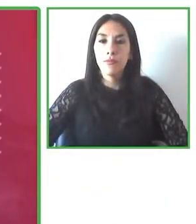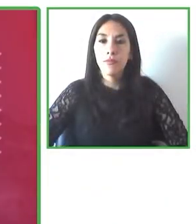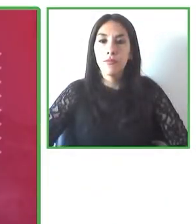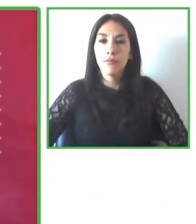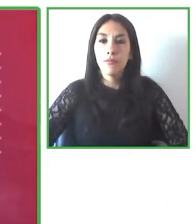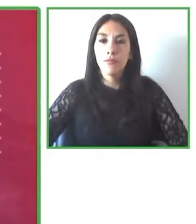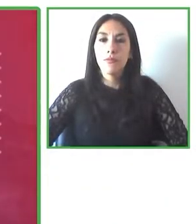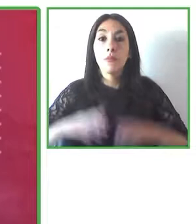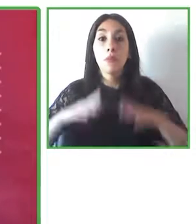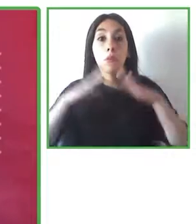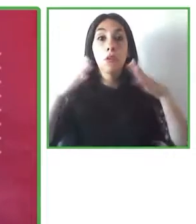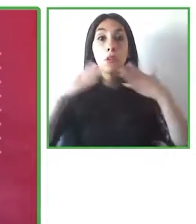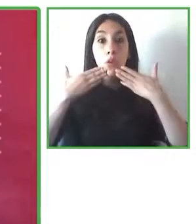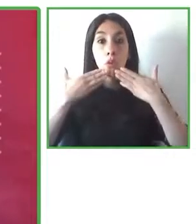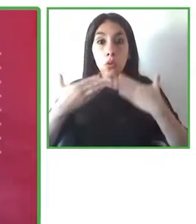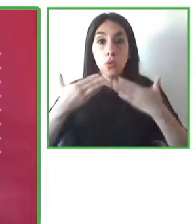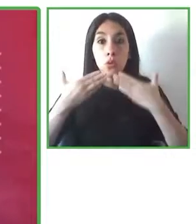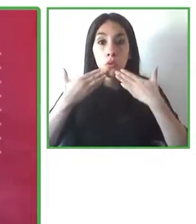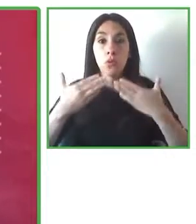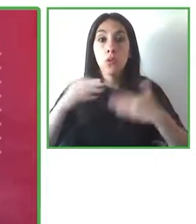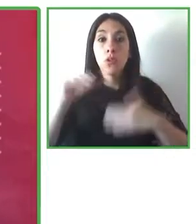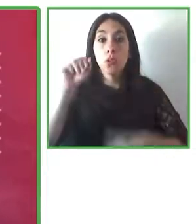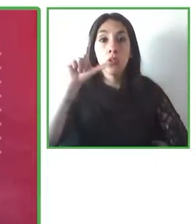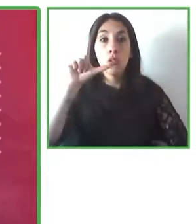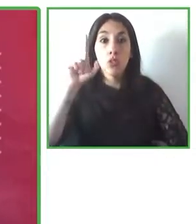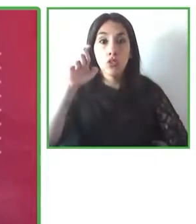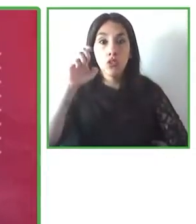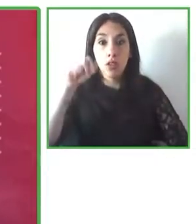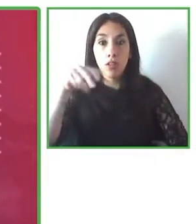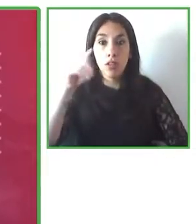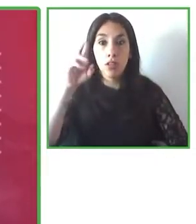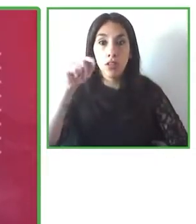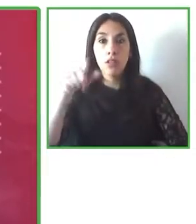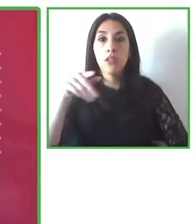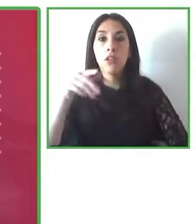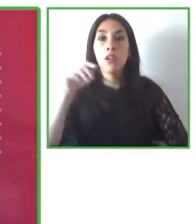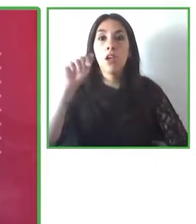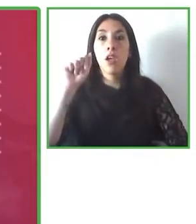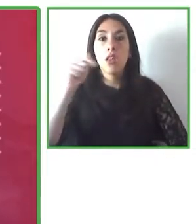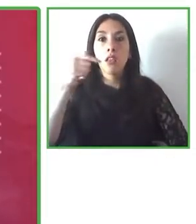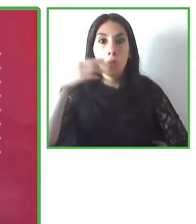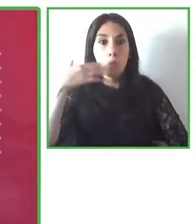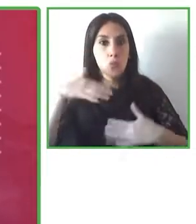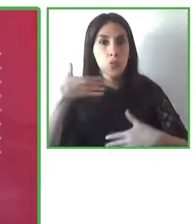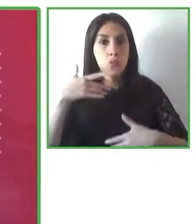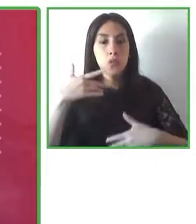Thank you very much Alexandra, it's so essential the work that you're doing it's such a value